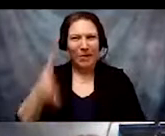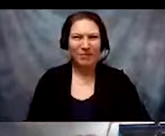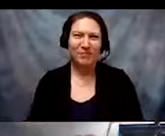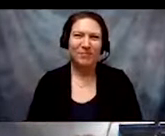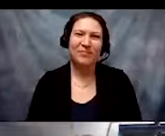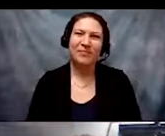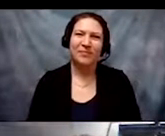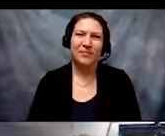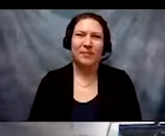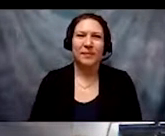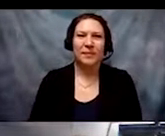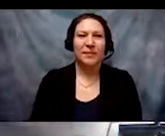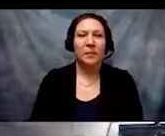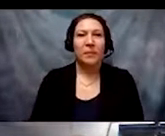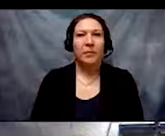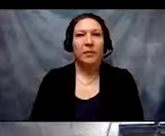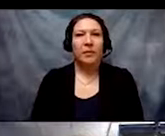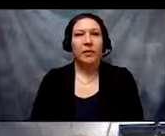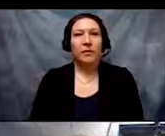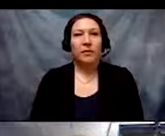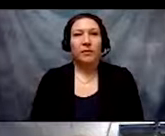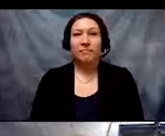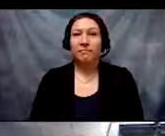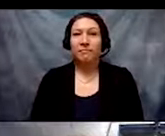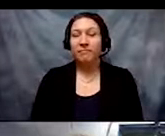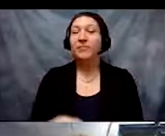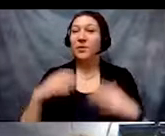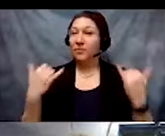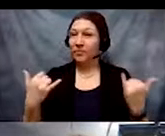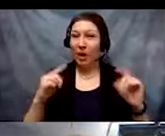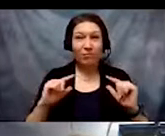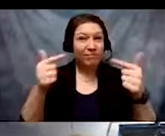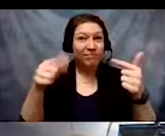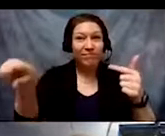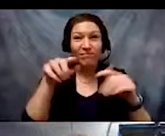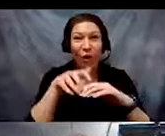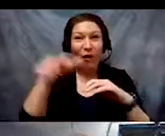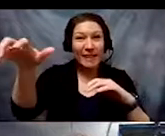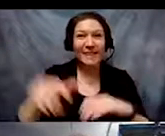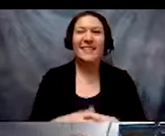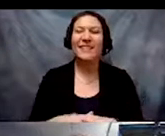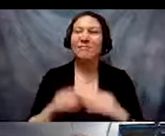So now it's your turn. We want to welcome